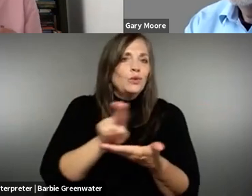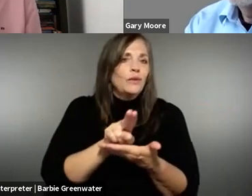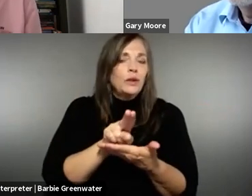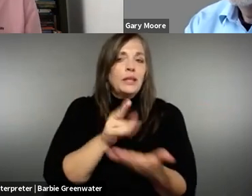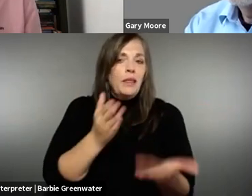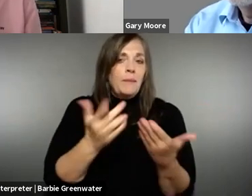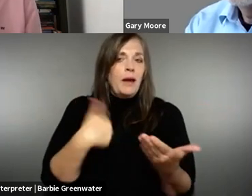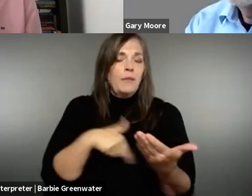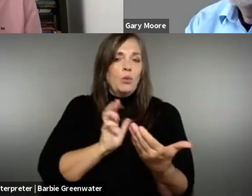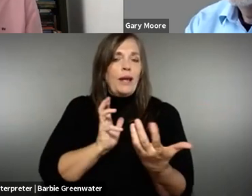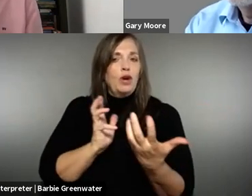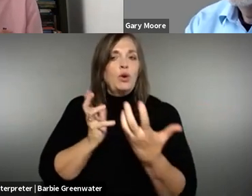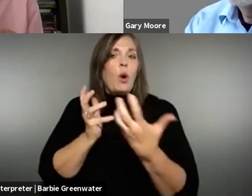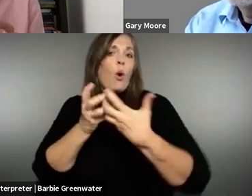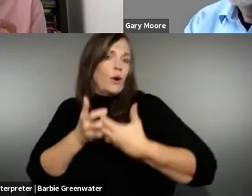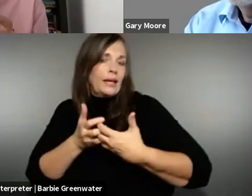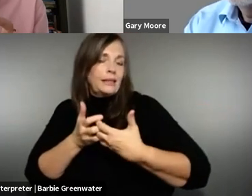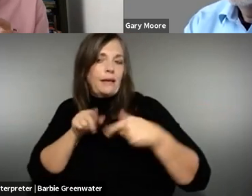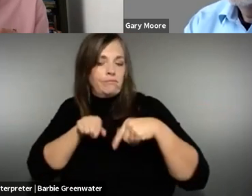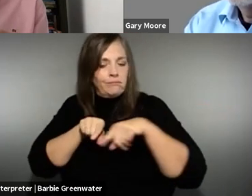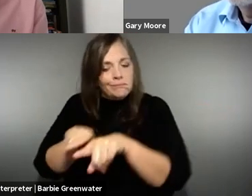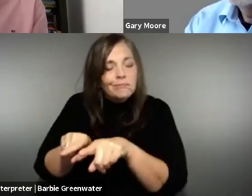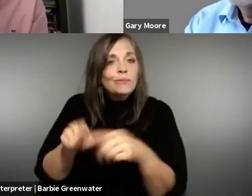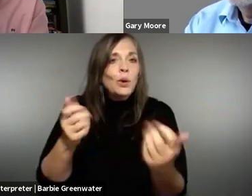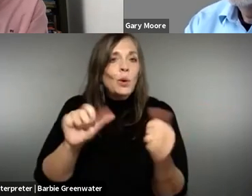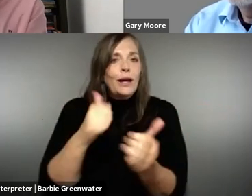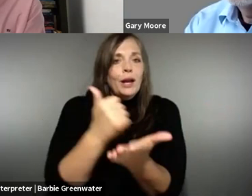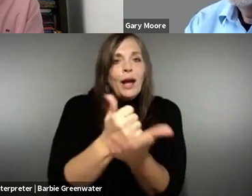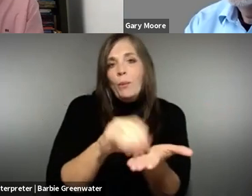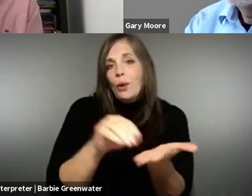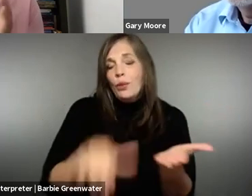other universities. They need to convince universities that maybe